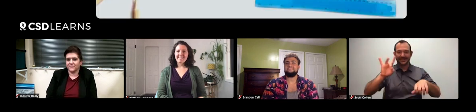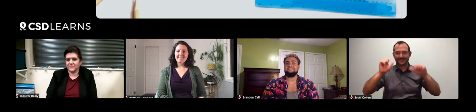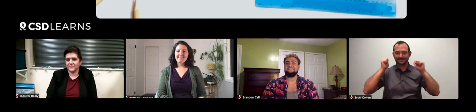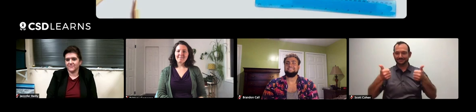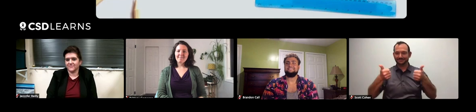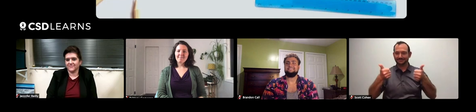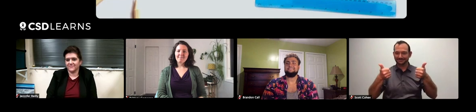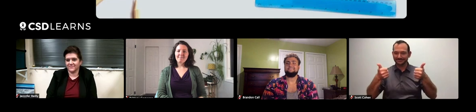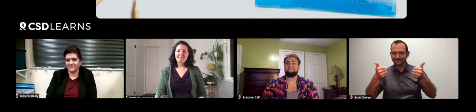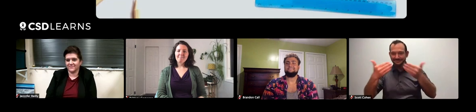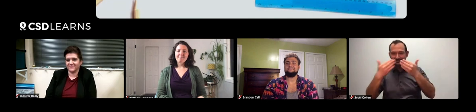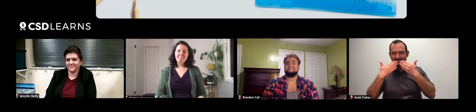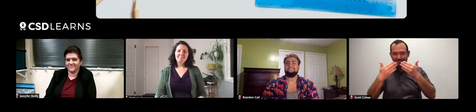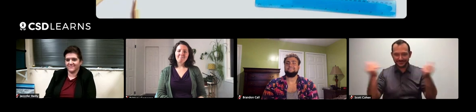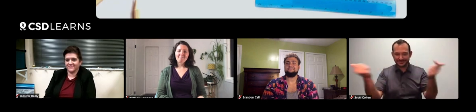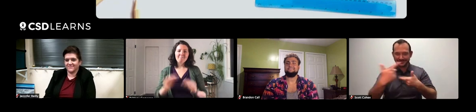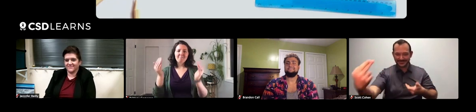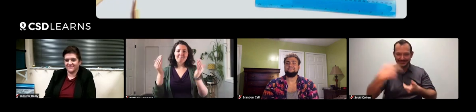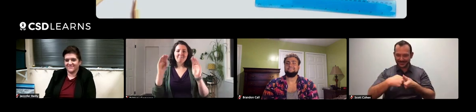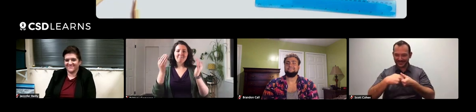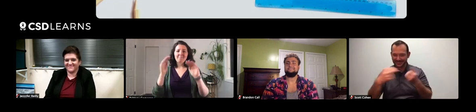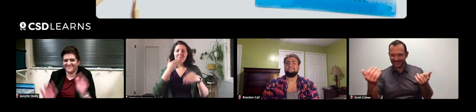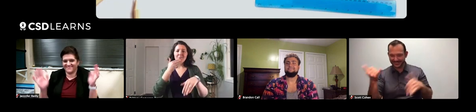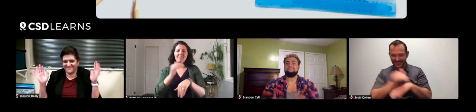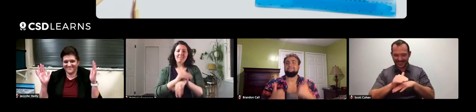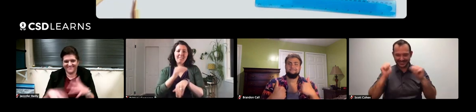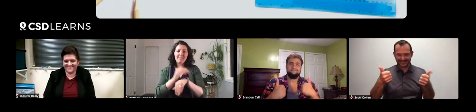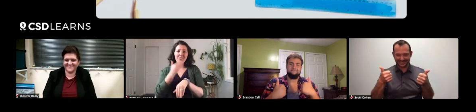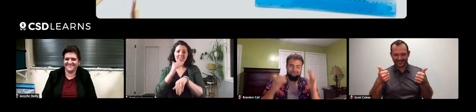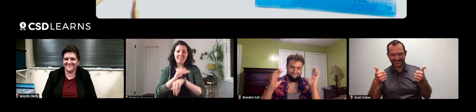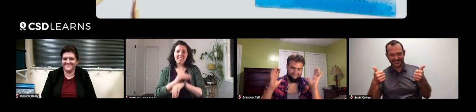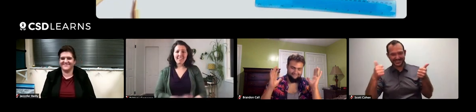We've made it to seven. Good night. Thank you everyone who spent some time here with us. - All right.